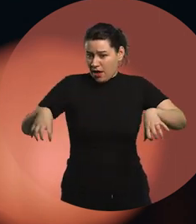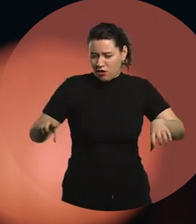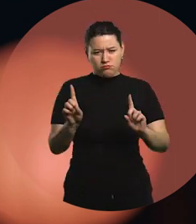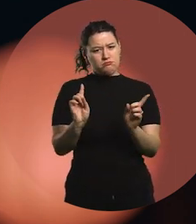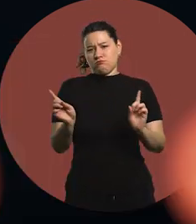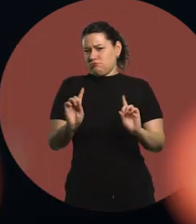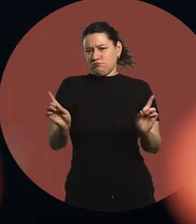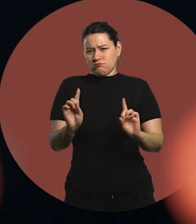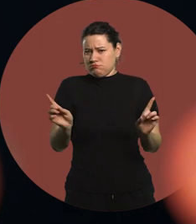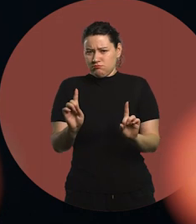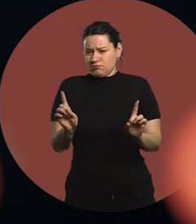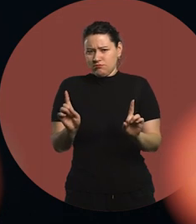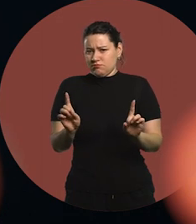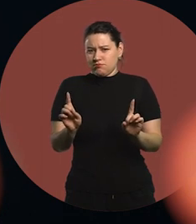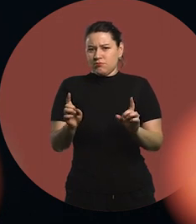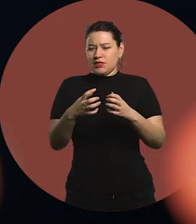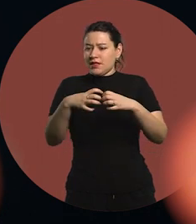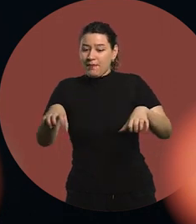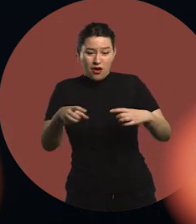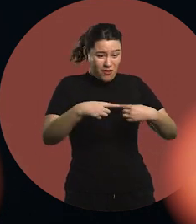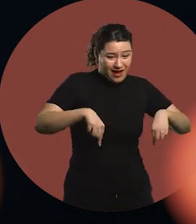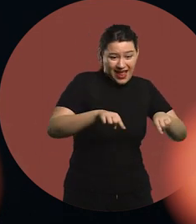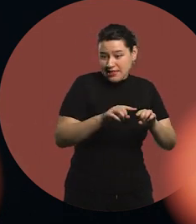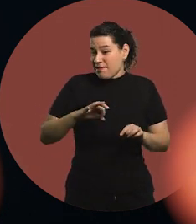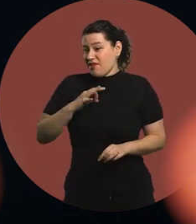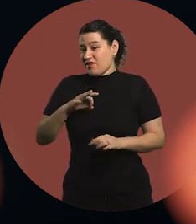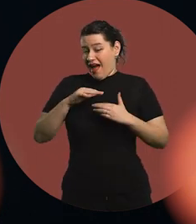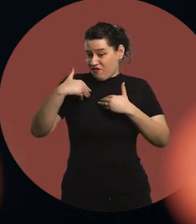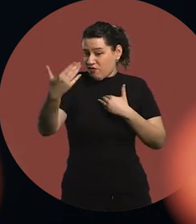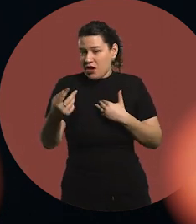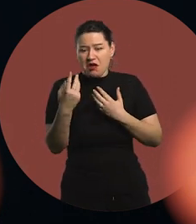I don't separate the classroom from life.